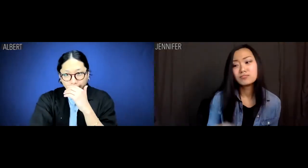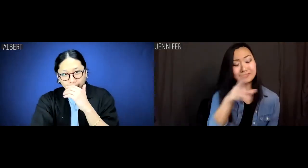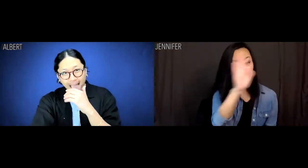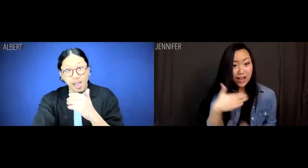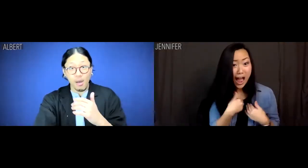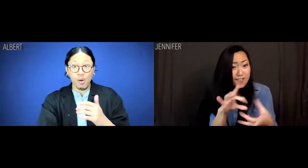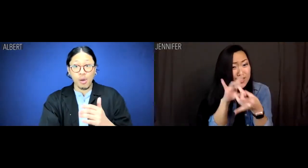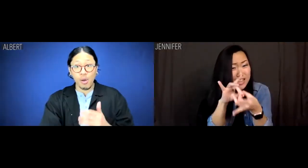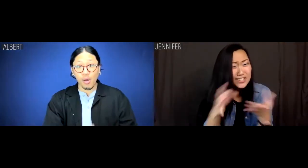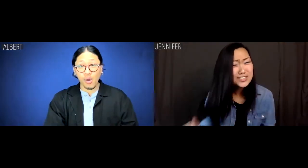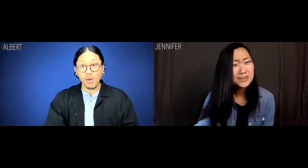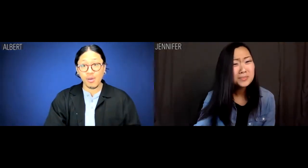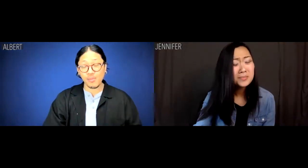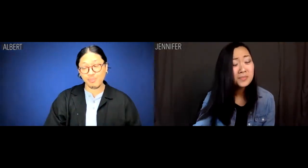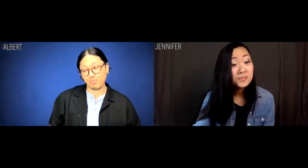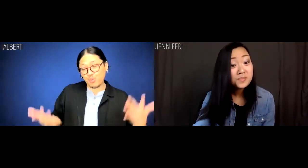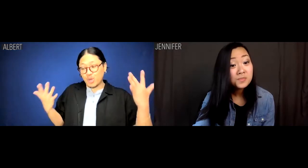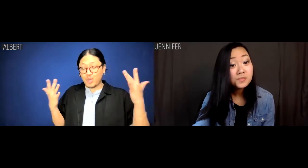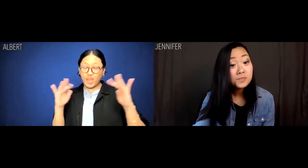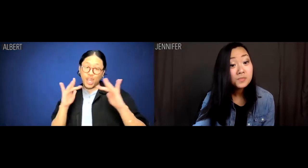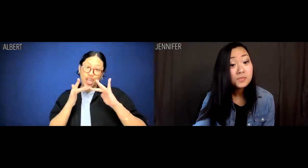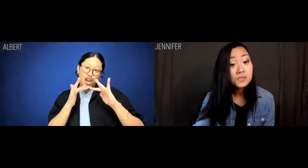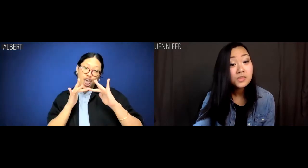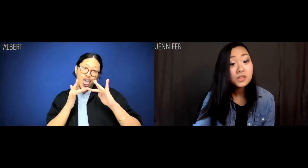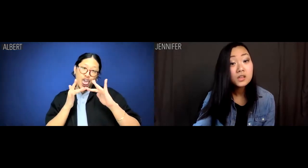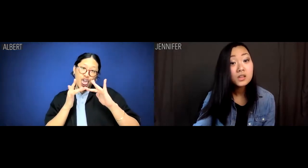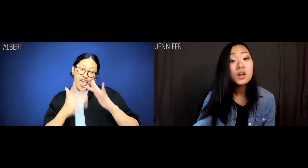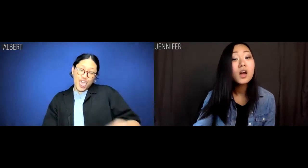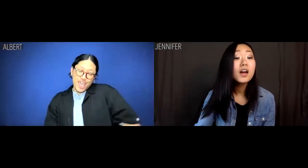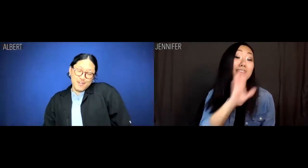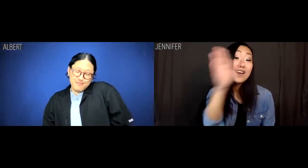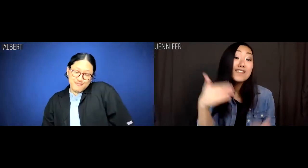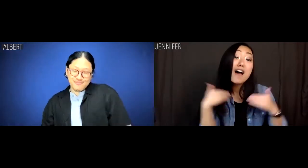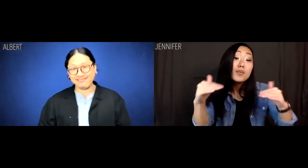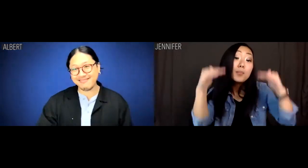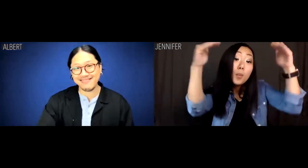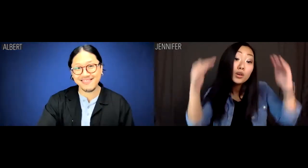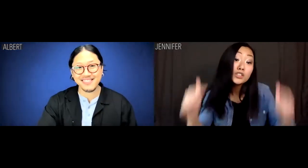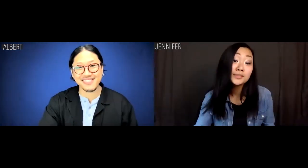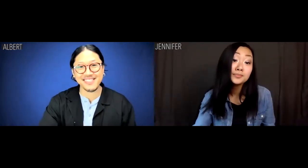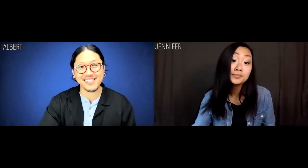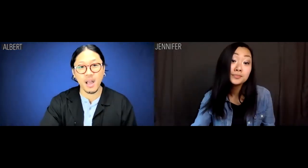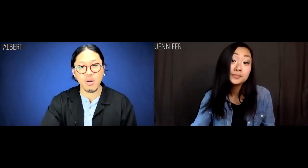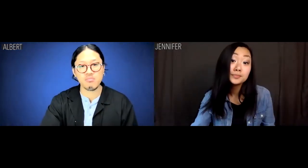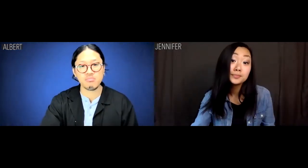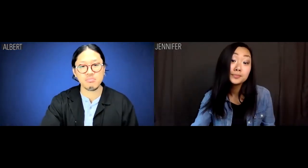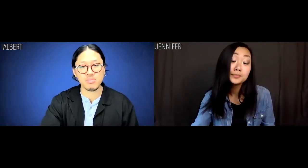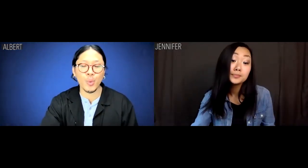You who's never had a relationship. Albert: I have the Internet. Jennifer: You who's never had a promotion.